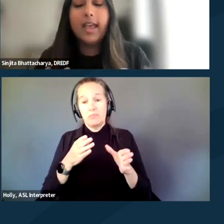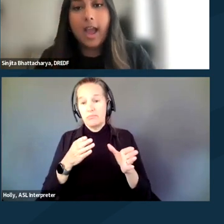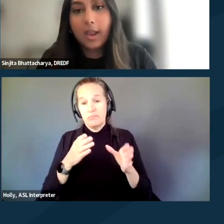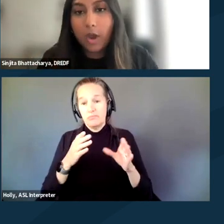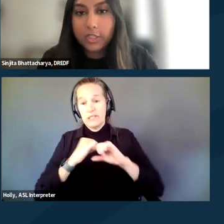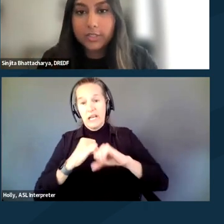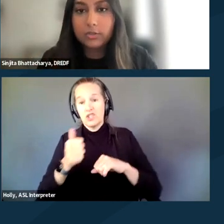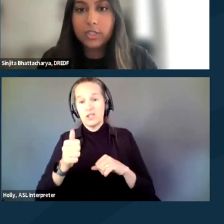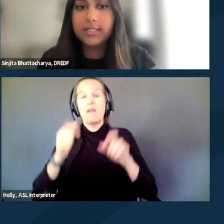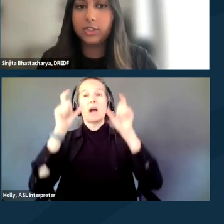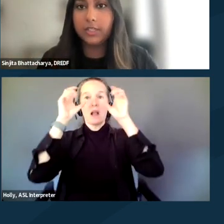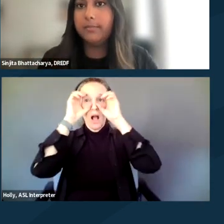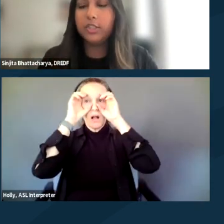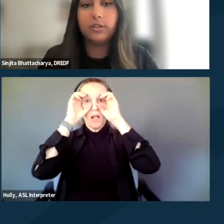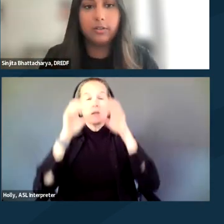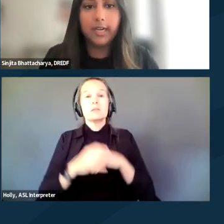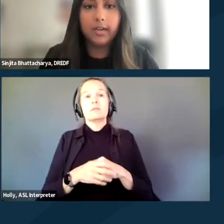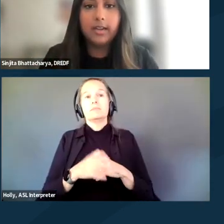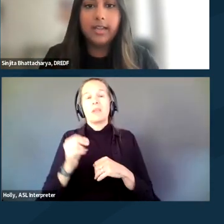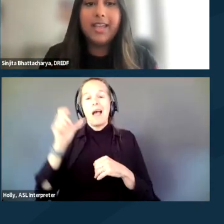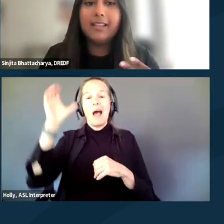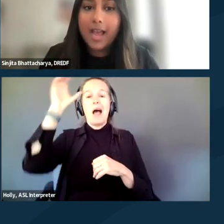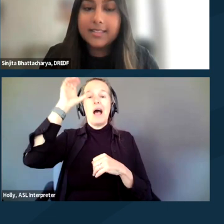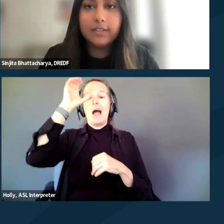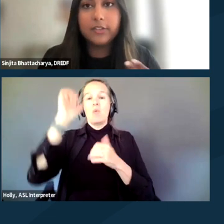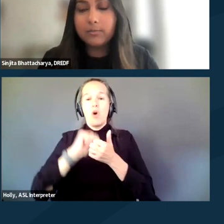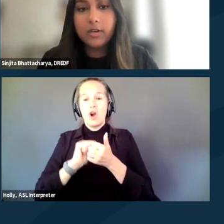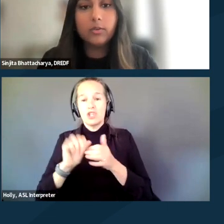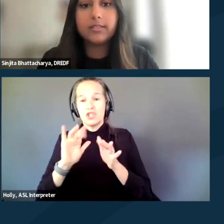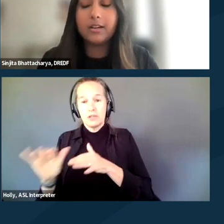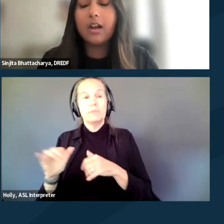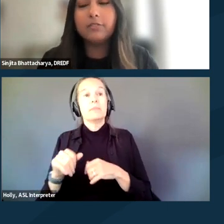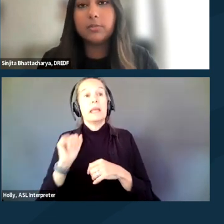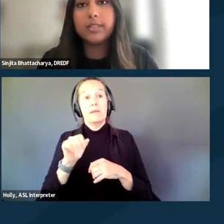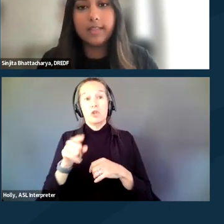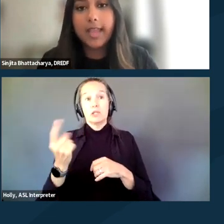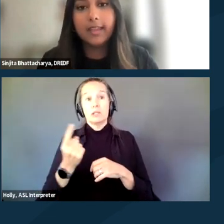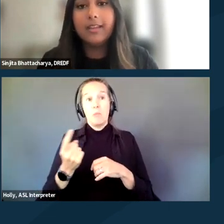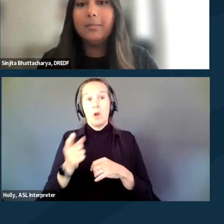and eye washing solutions as Jillian mentioned earlier. And last, if you're someone who is uncomfortable with lying,